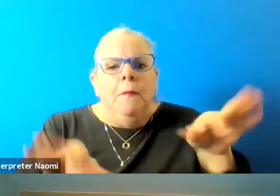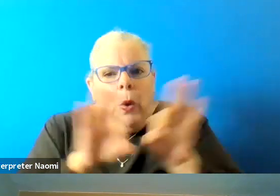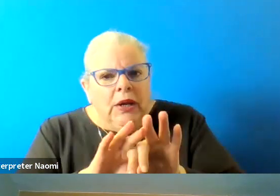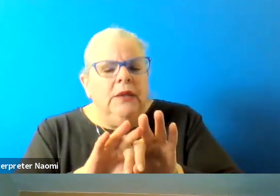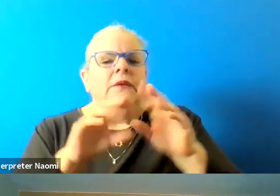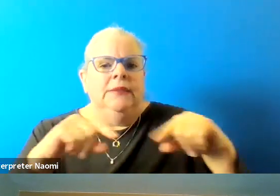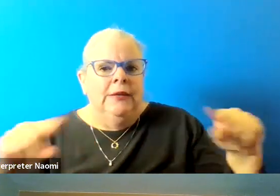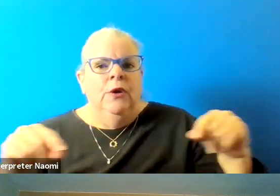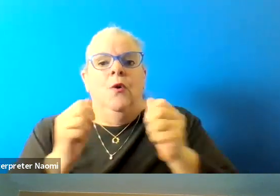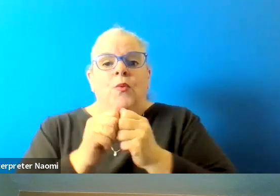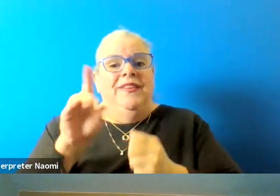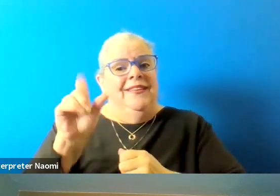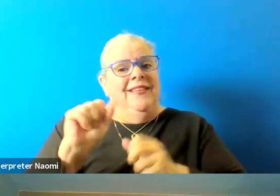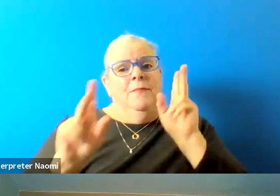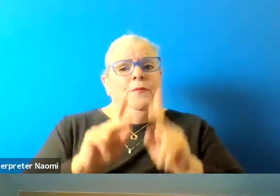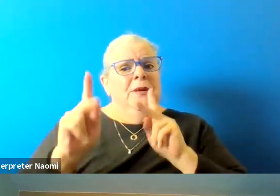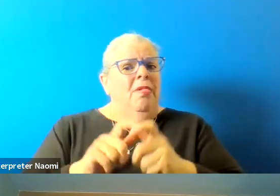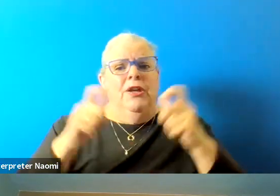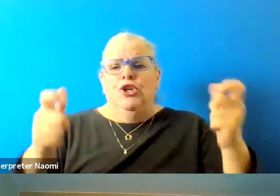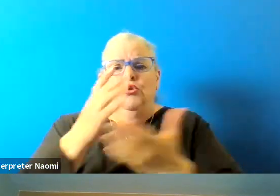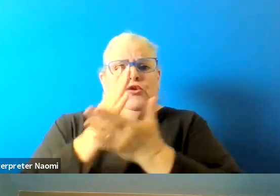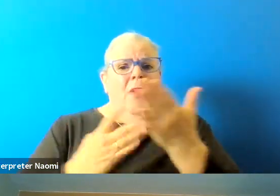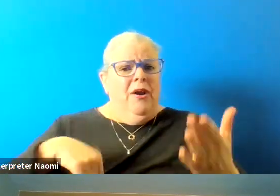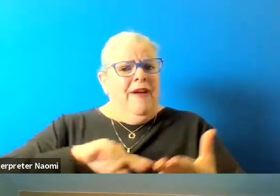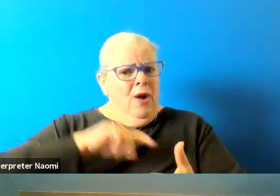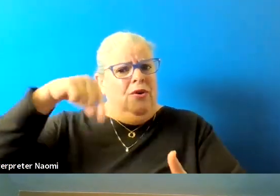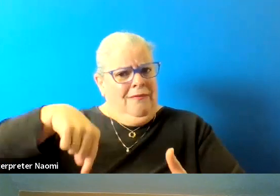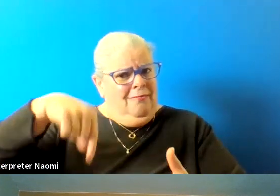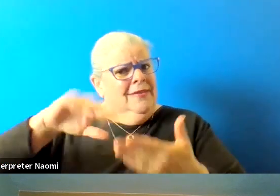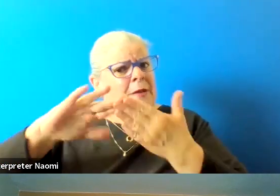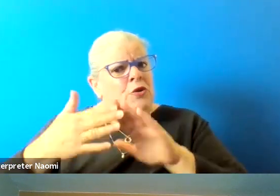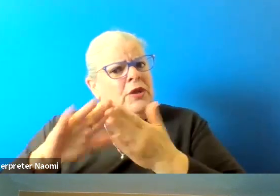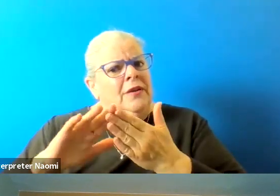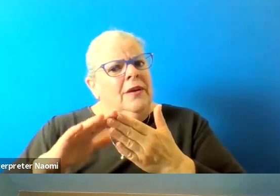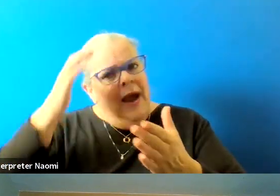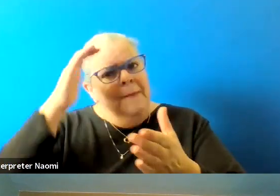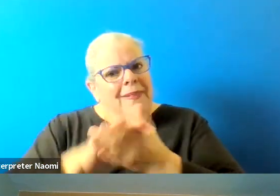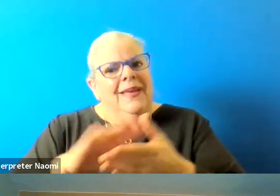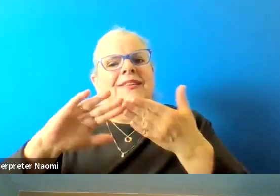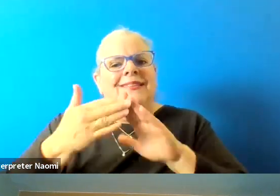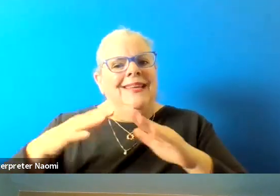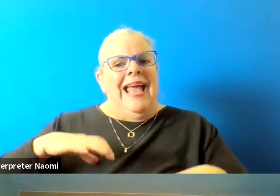With disabled folks being such a huge part of our community, I believe it's the city council's responsibility